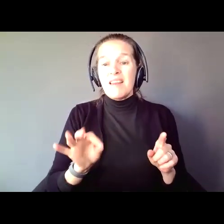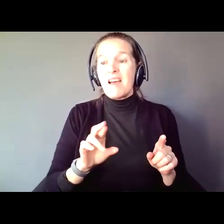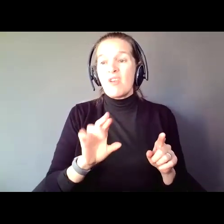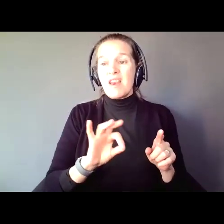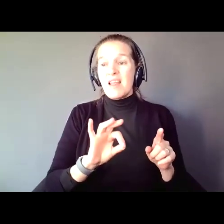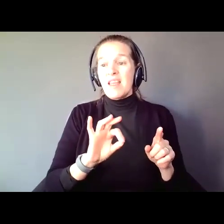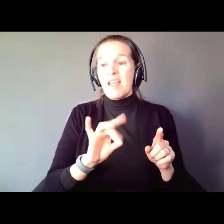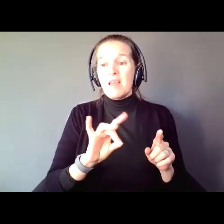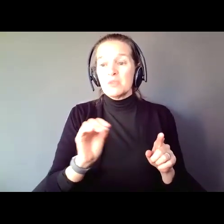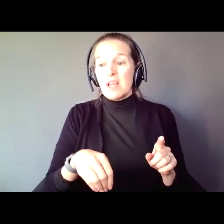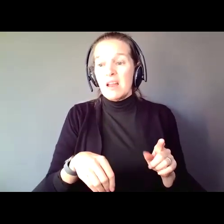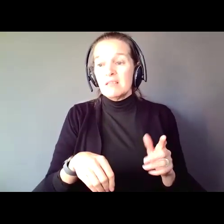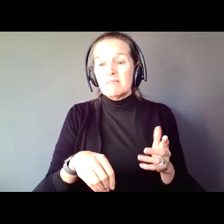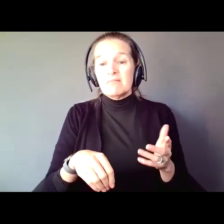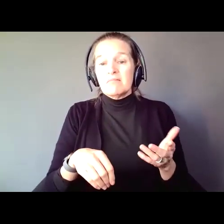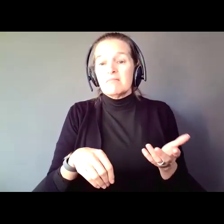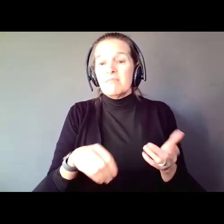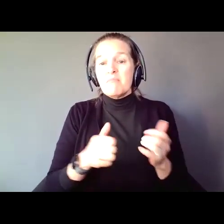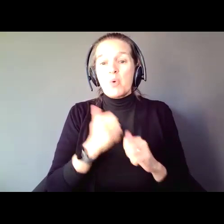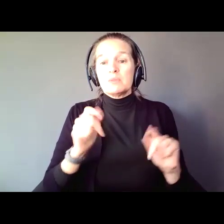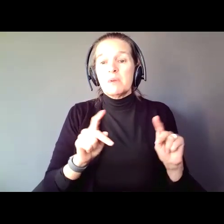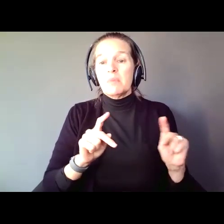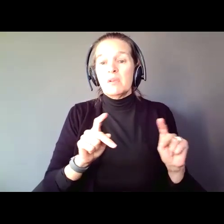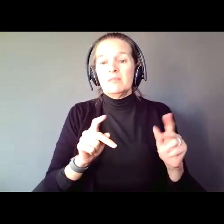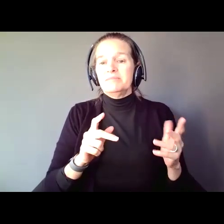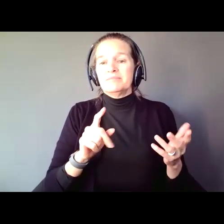it is just someone who means well. A mother, father, loved one, who is